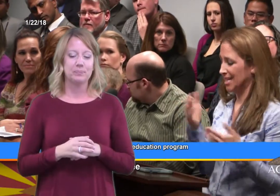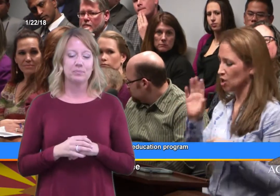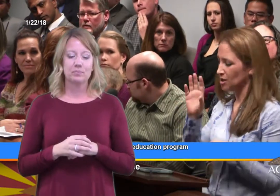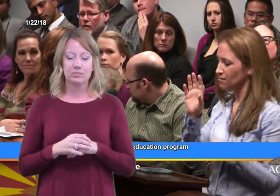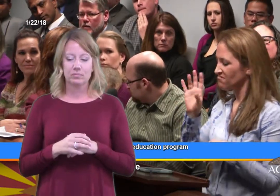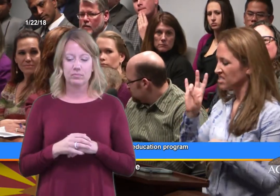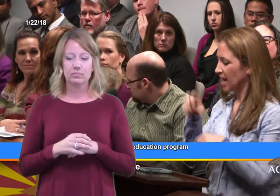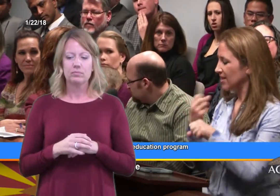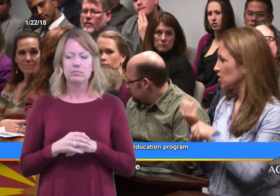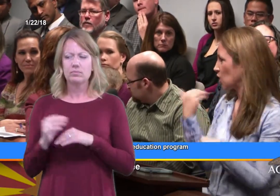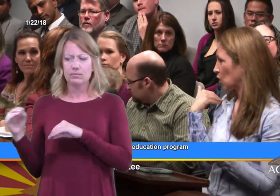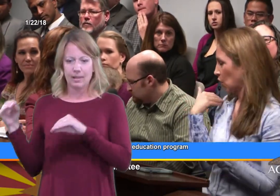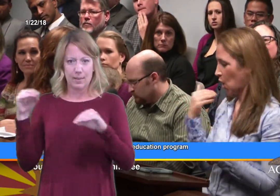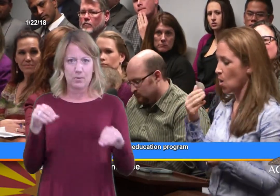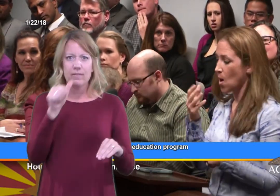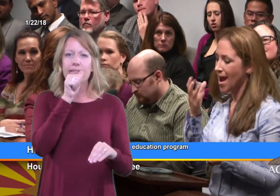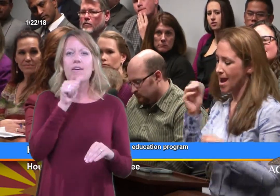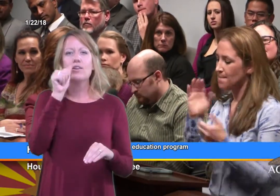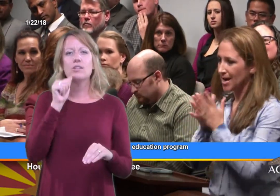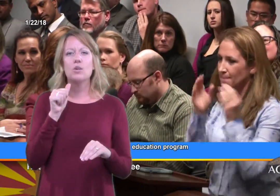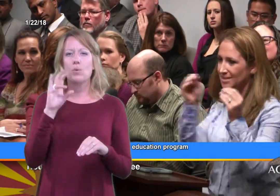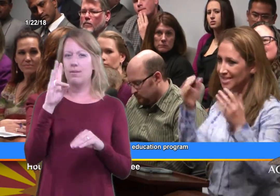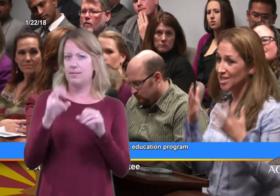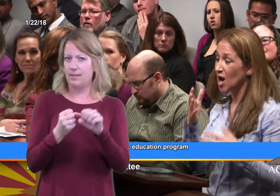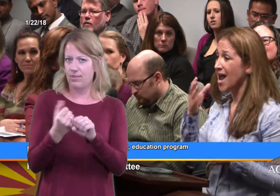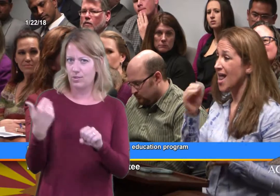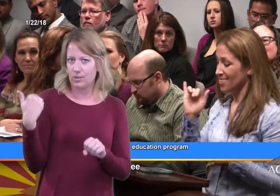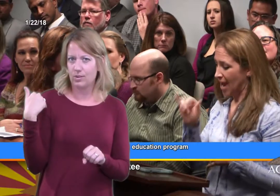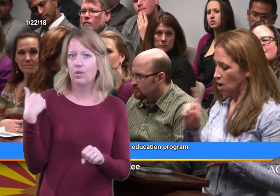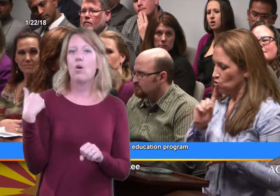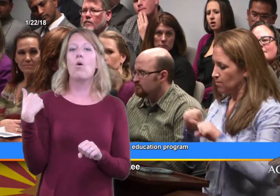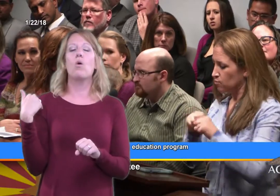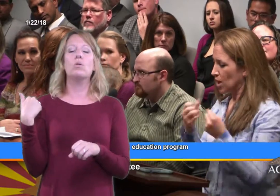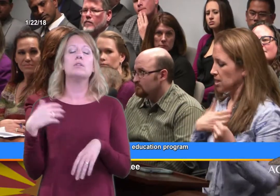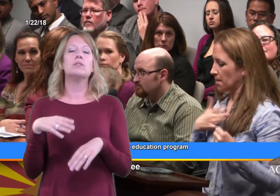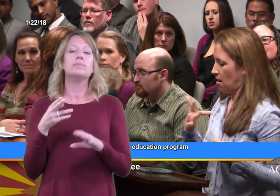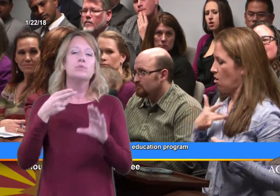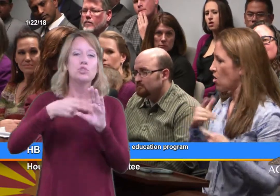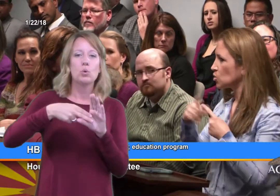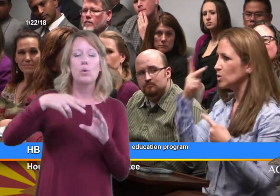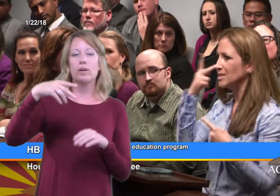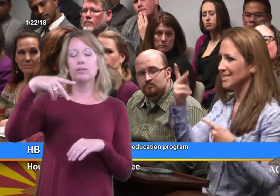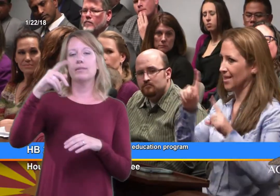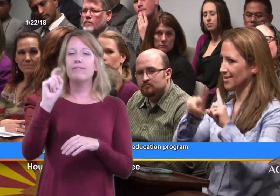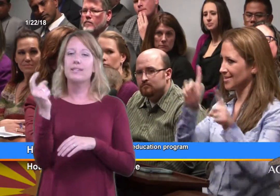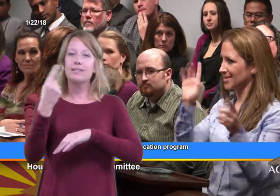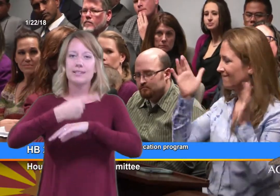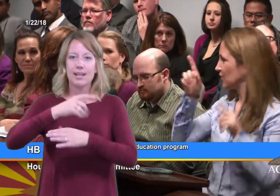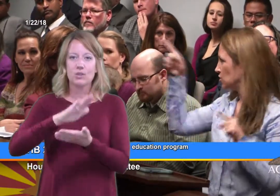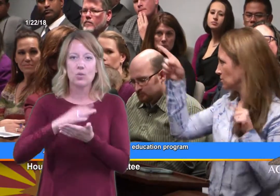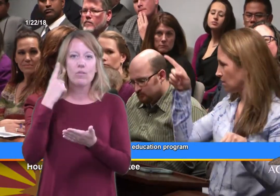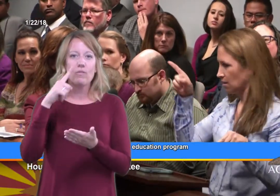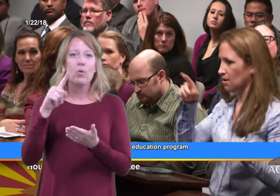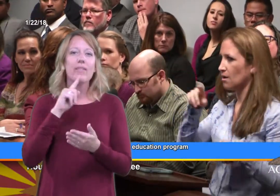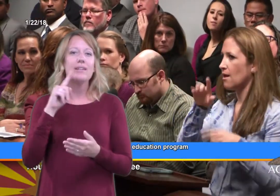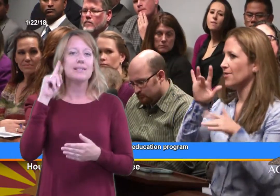I moved here about seven years ago, and I became a teacher at the Phoenix Day School for the Deaf. And it breaks my heart to see the